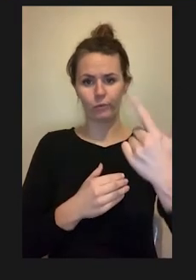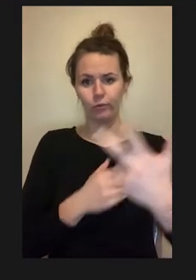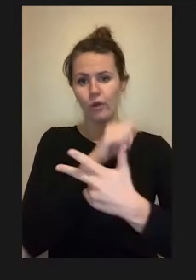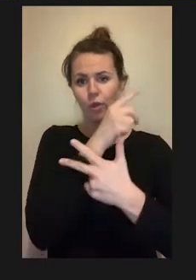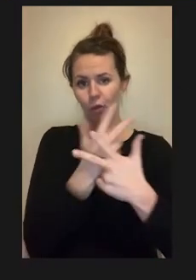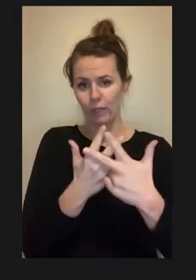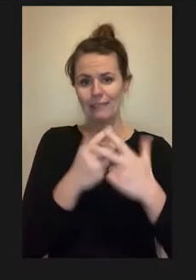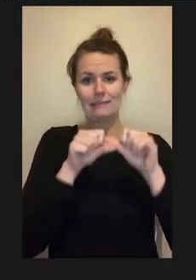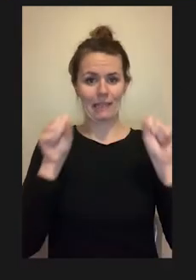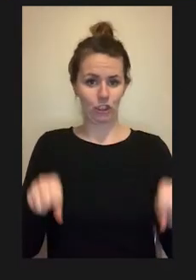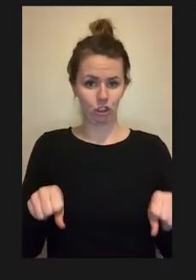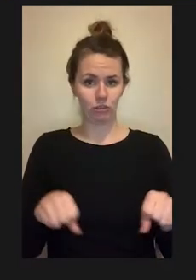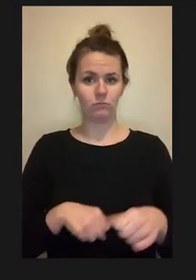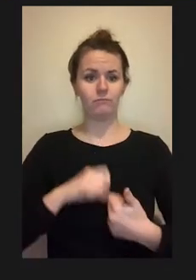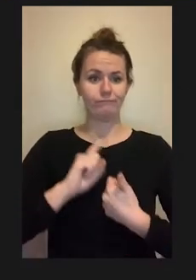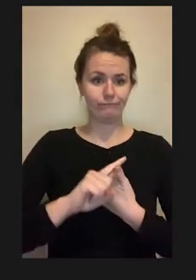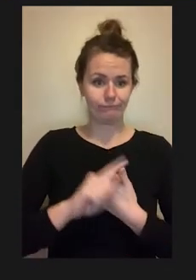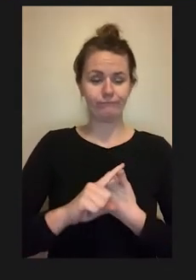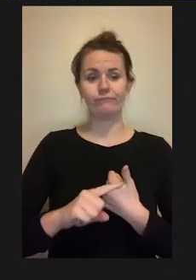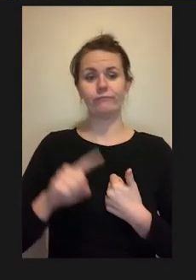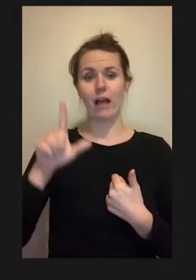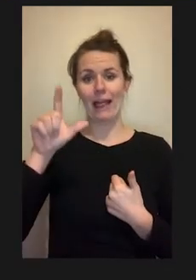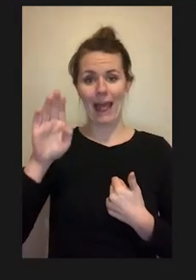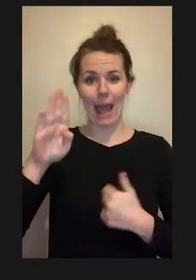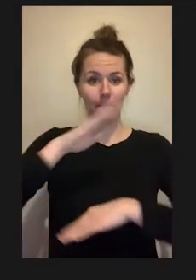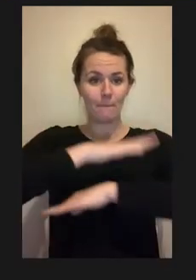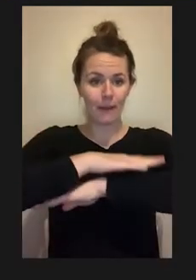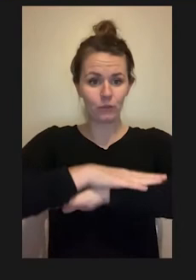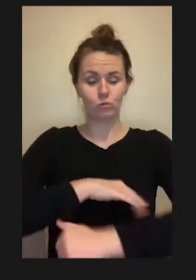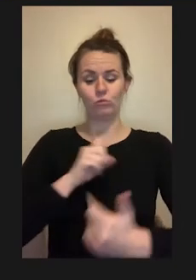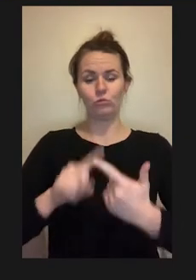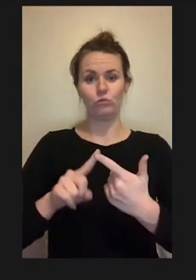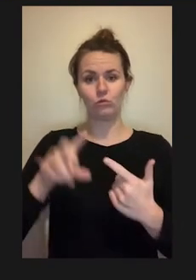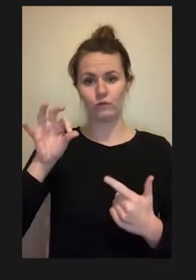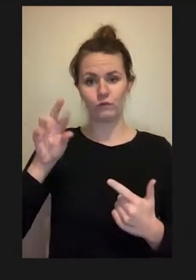the lab bench, the fume hood, and the sink. And you see all these are wheelchair accessible